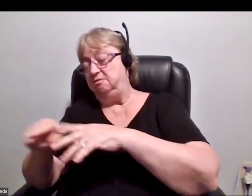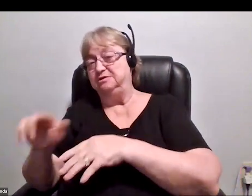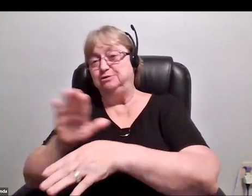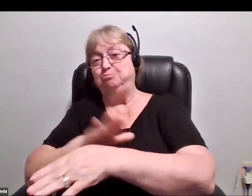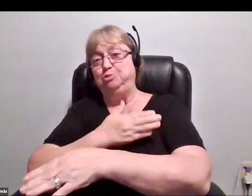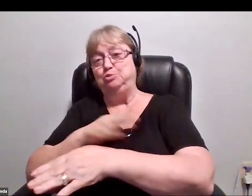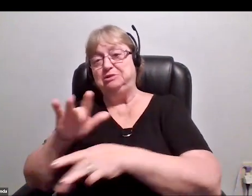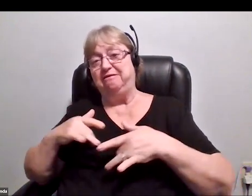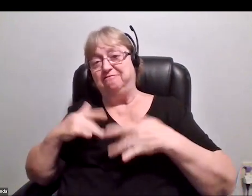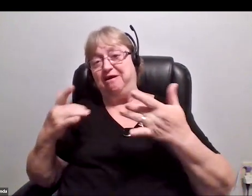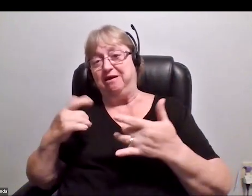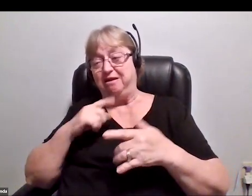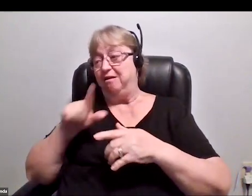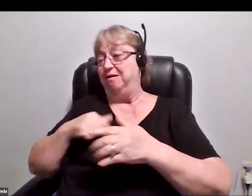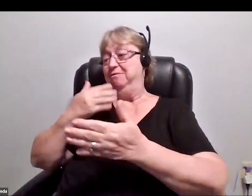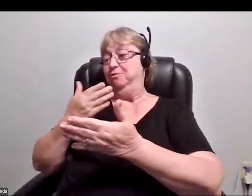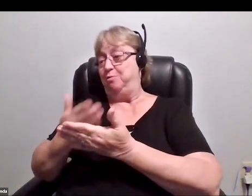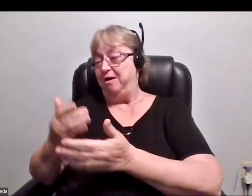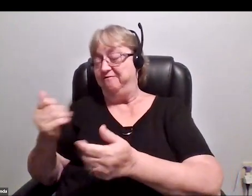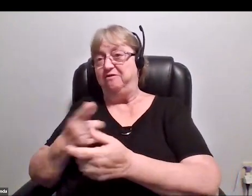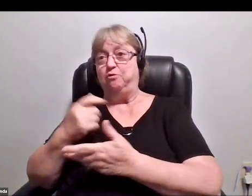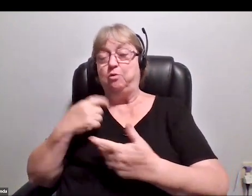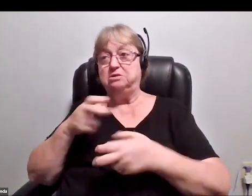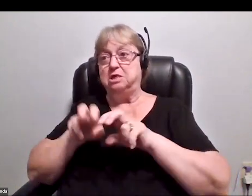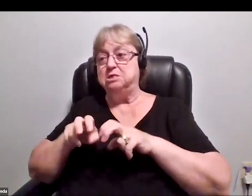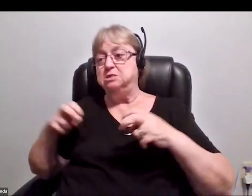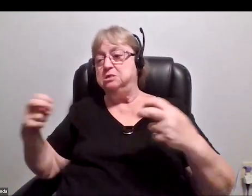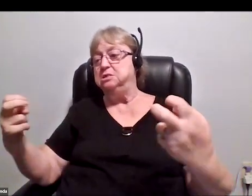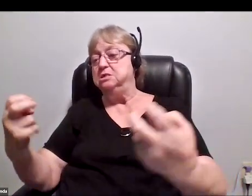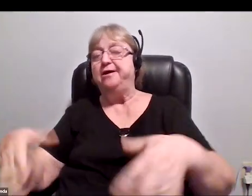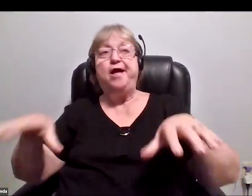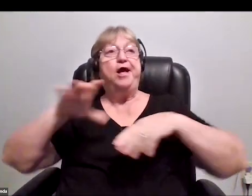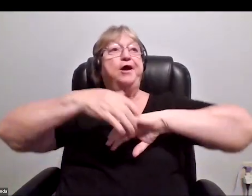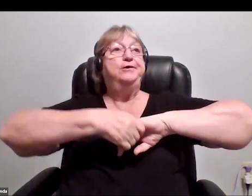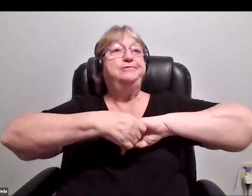where, just as I arrive, everyone is in a listening circle on the grass holding hands, and it was this huge shift